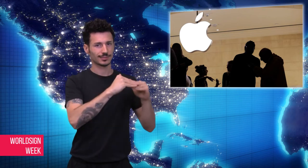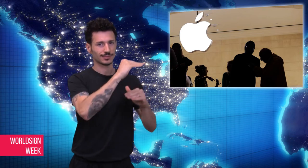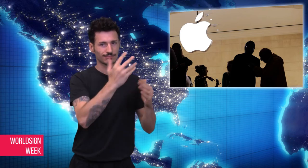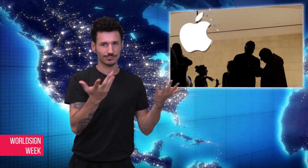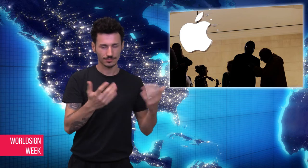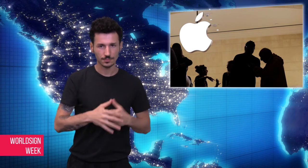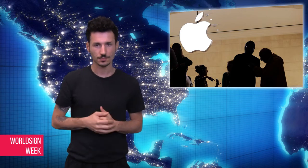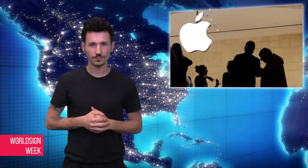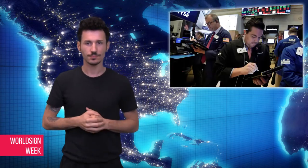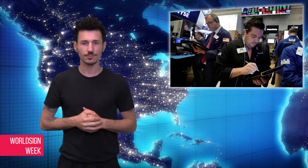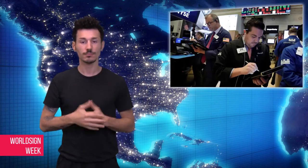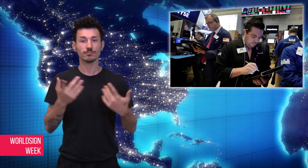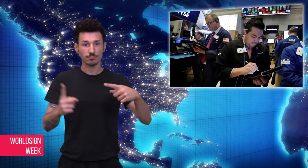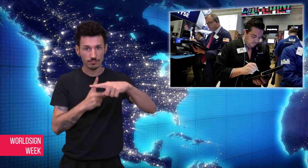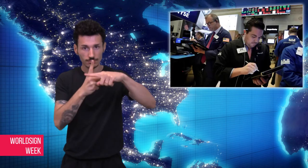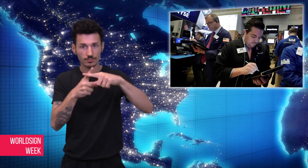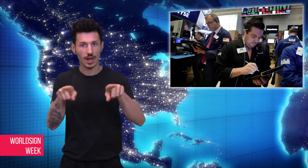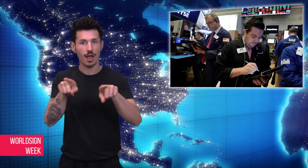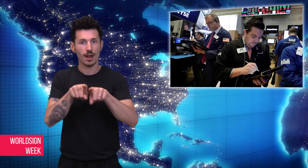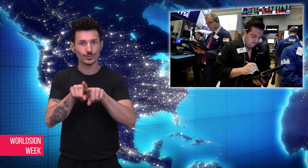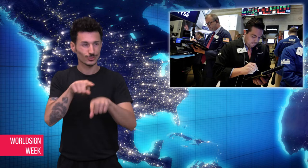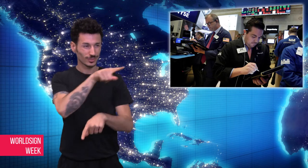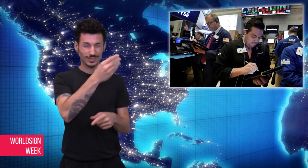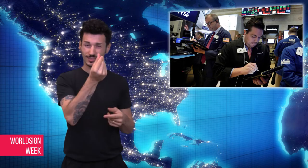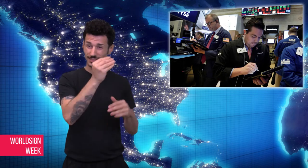for Apple which includes no taxes, and